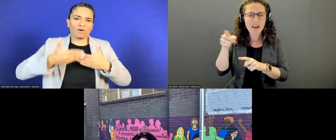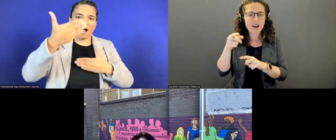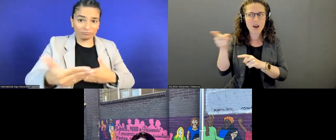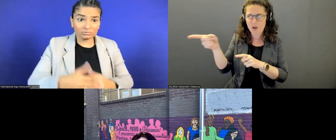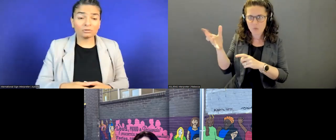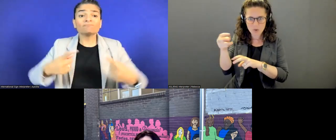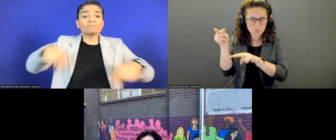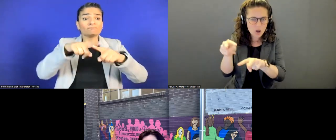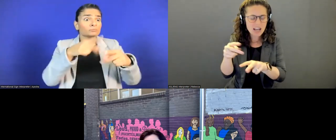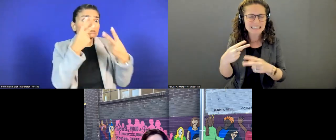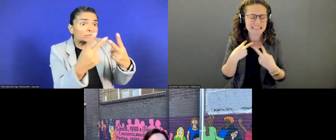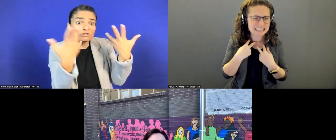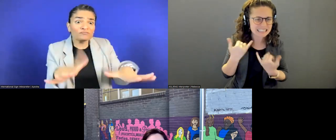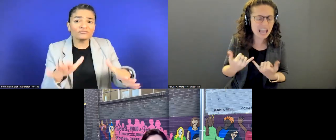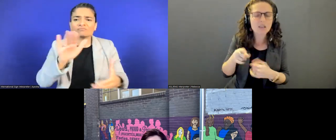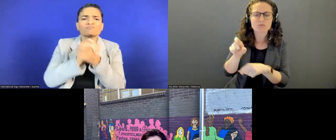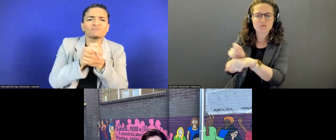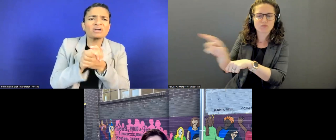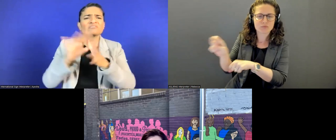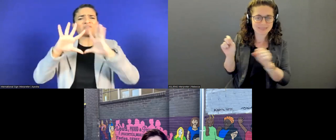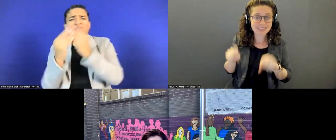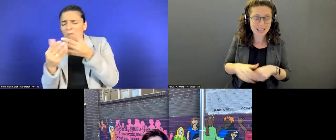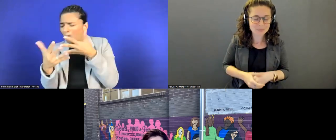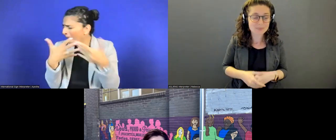We're going to make the slides available, as well.